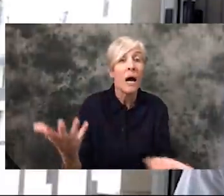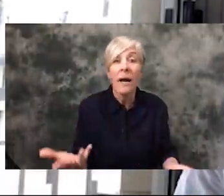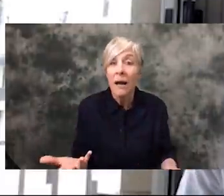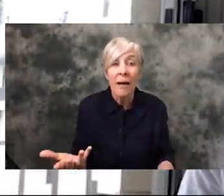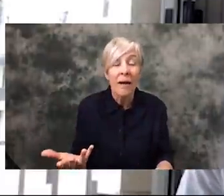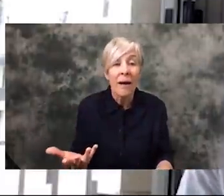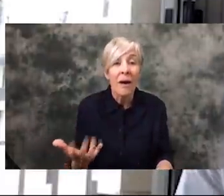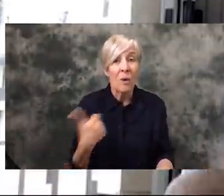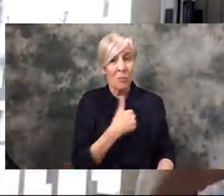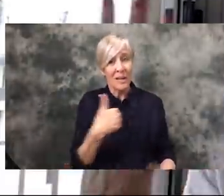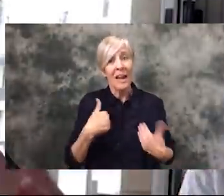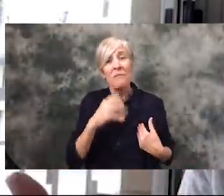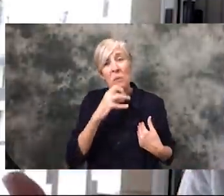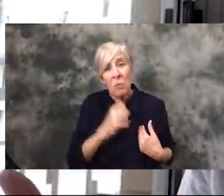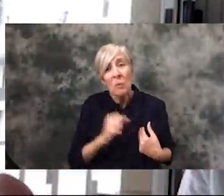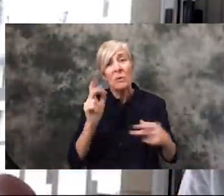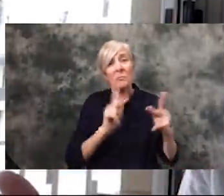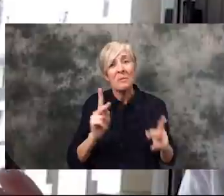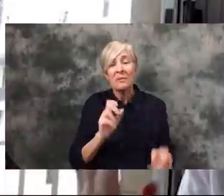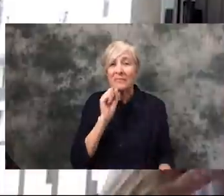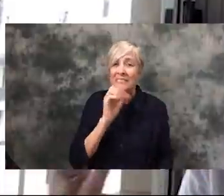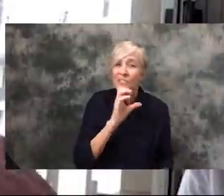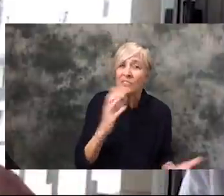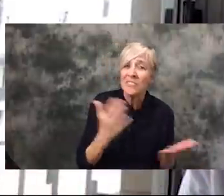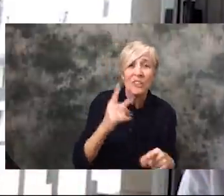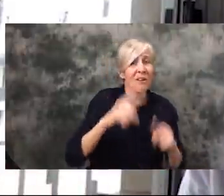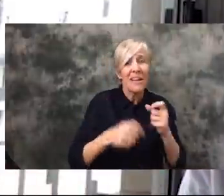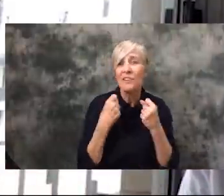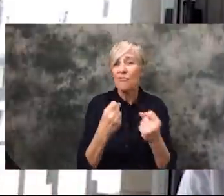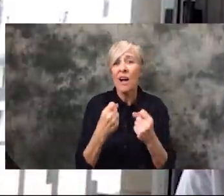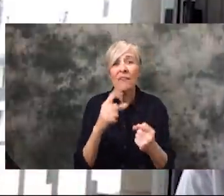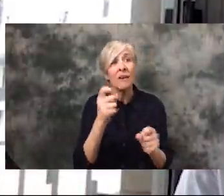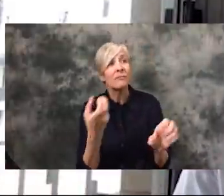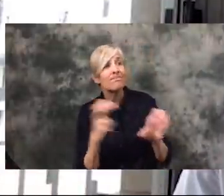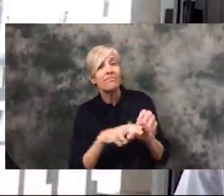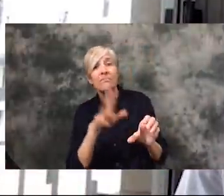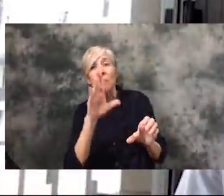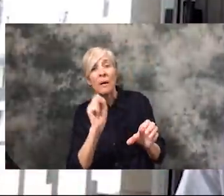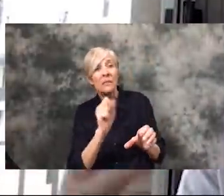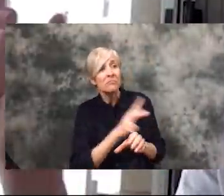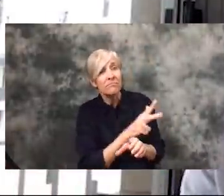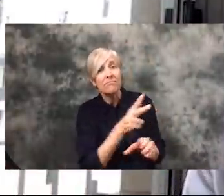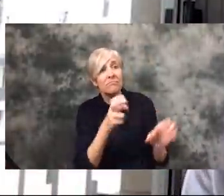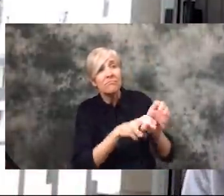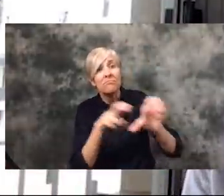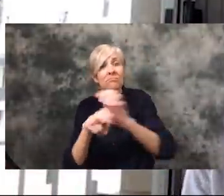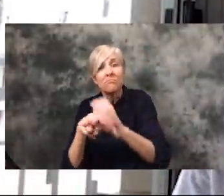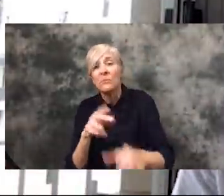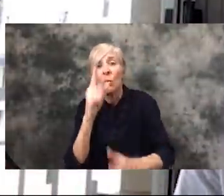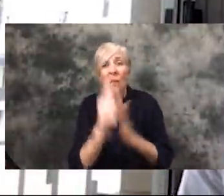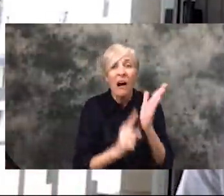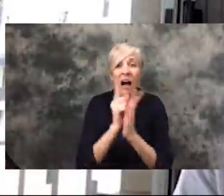there. You know, like we have Senior Citizens and people like that who can't drive anymore, who take an hour-and-a-half bus to find that there's